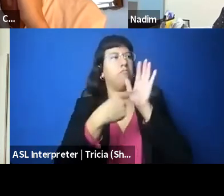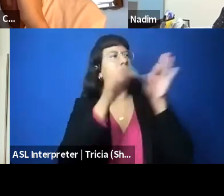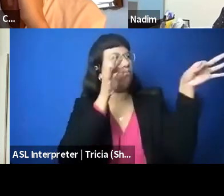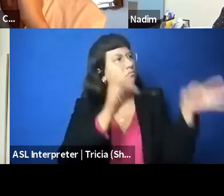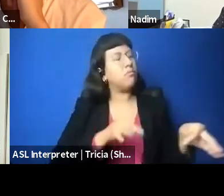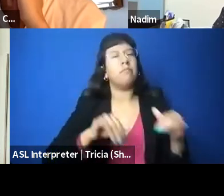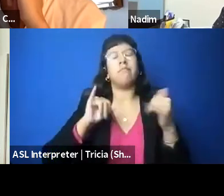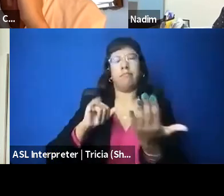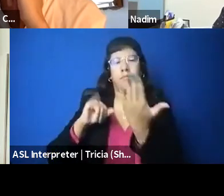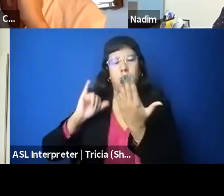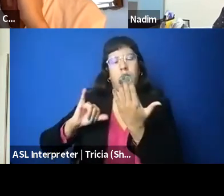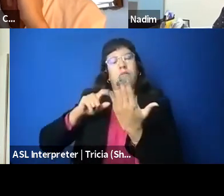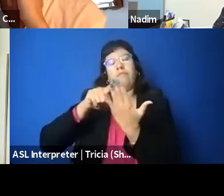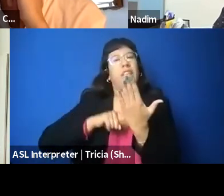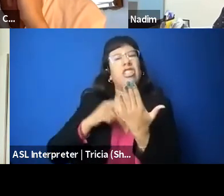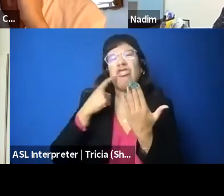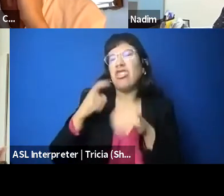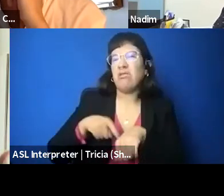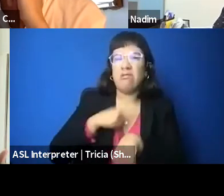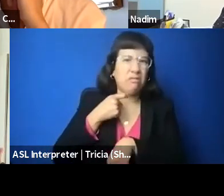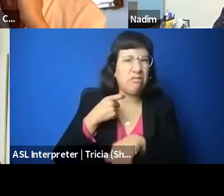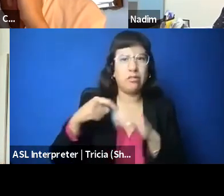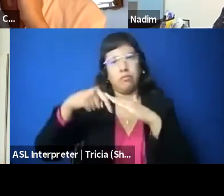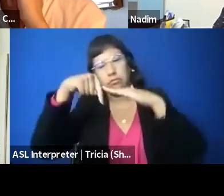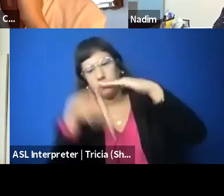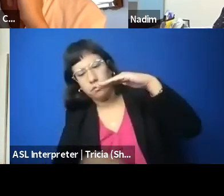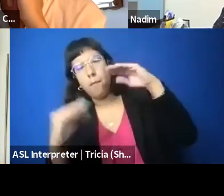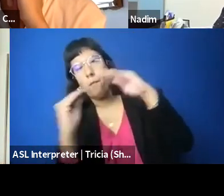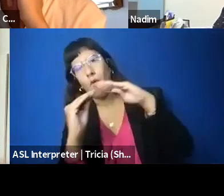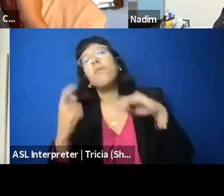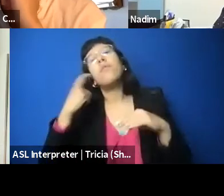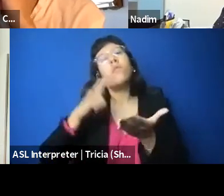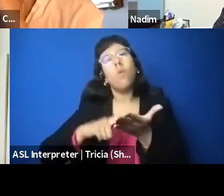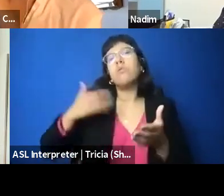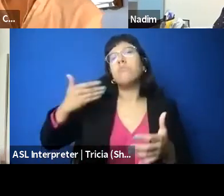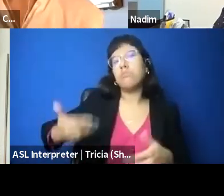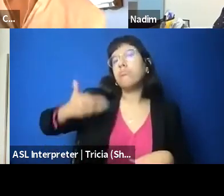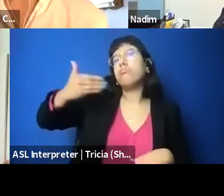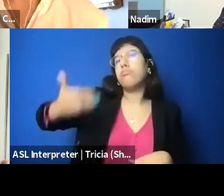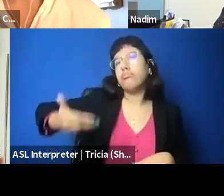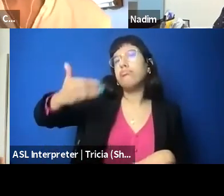And so we've seen some patterns over time, but what we really saw recently is sort of what